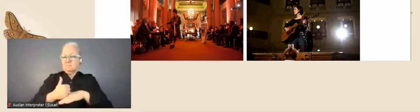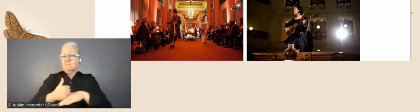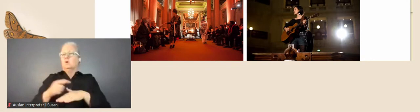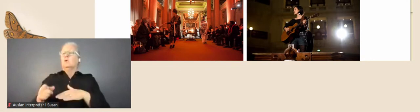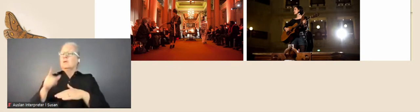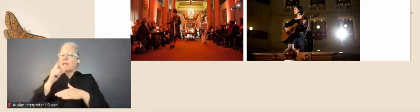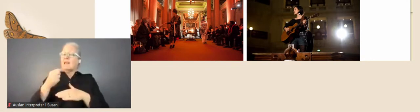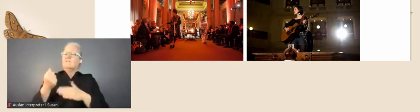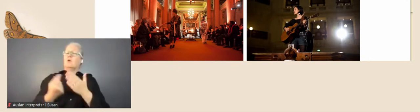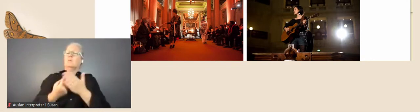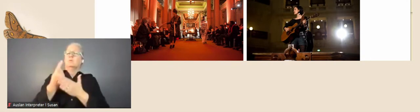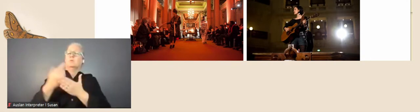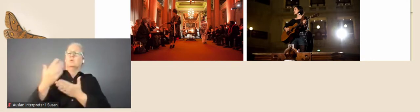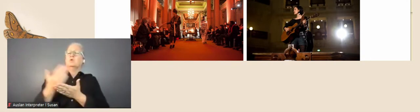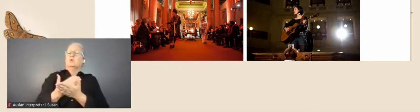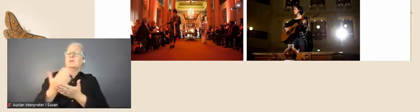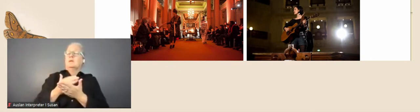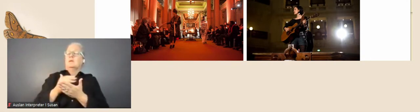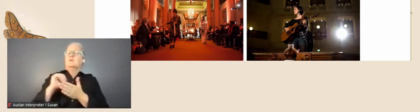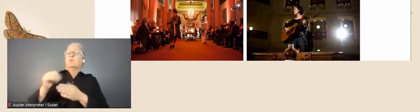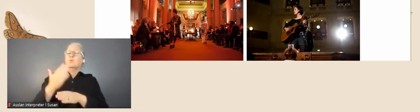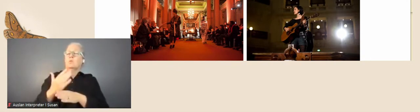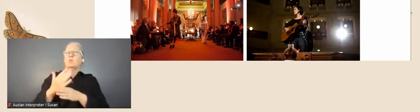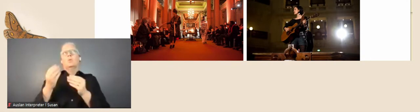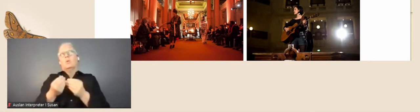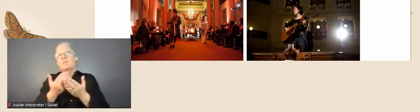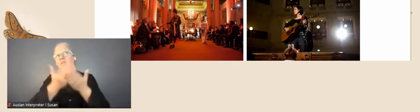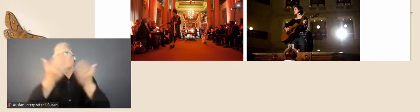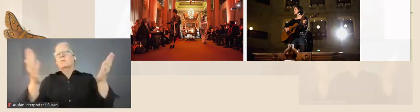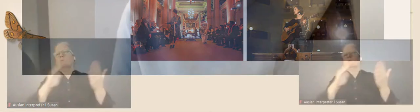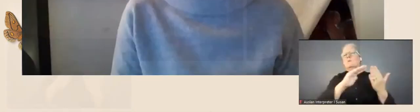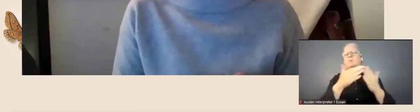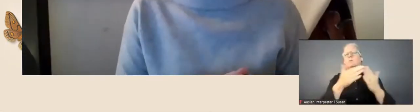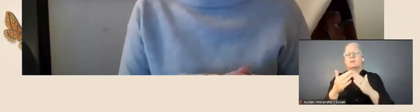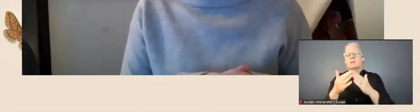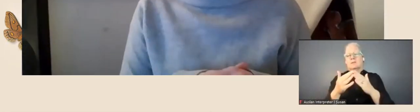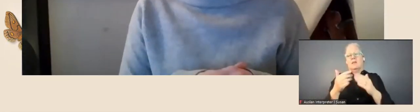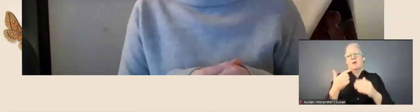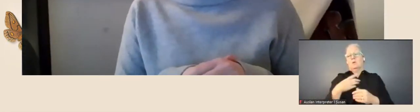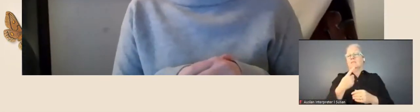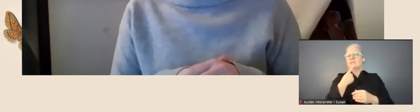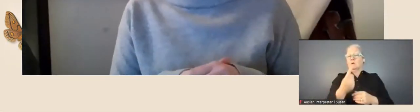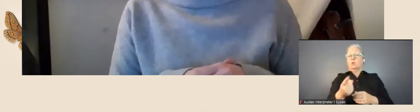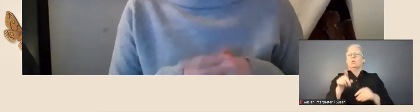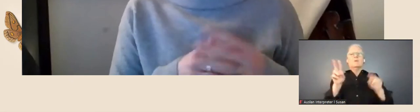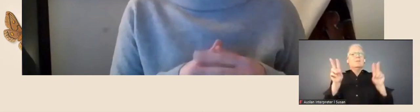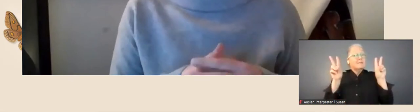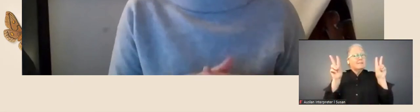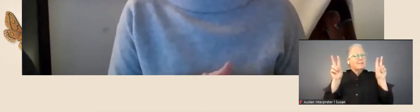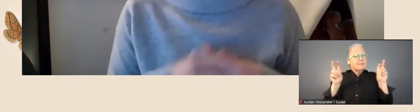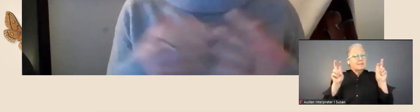And I'd really like to highlight the words 'in progress' here, as we understand that projects take